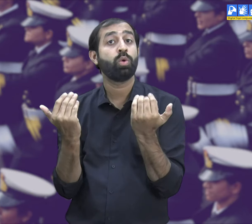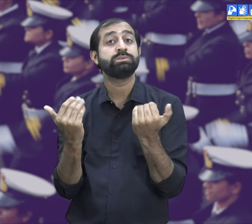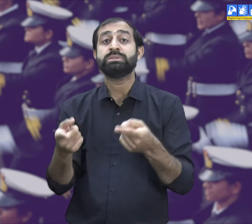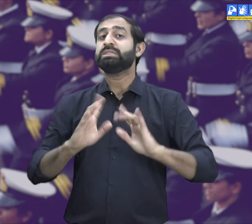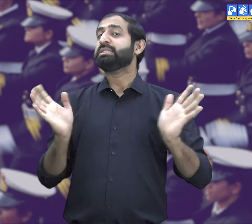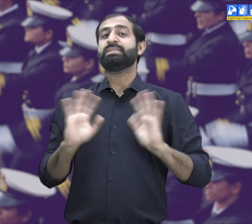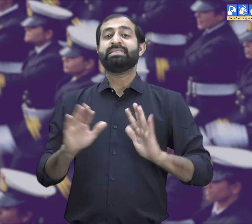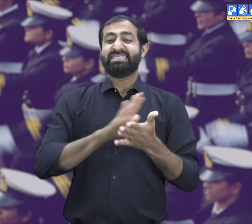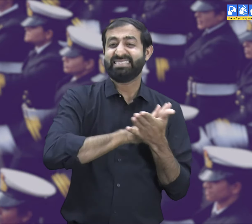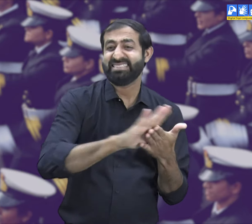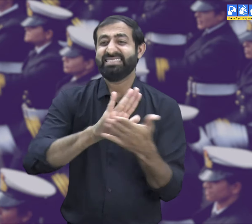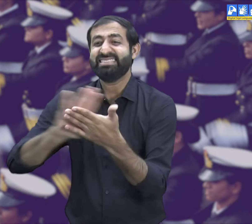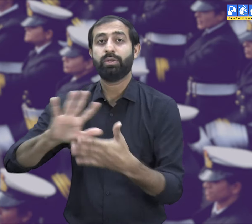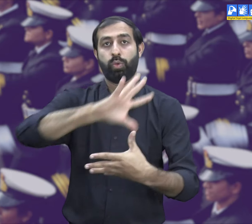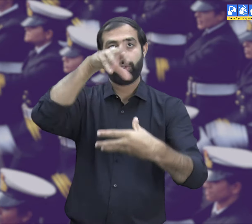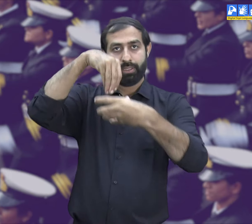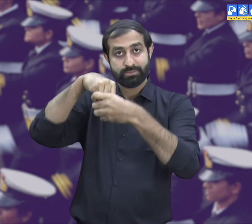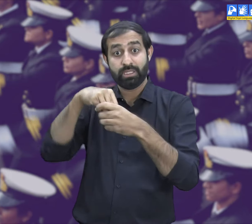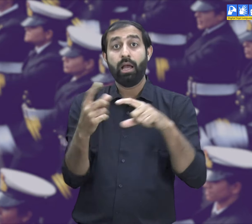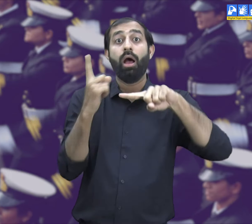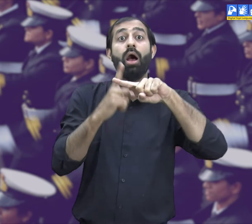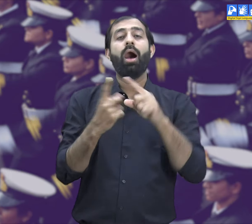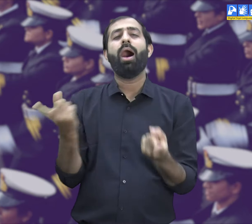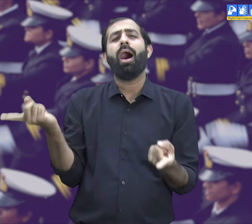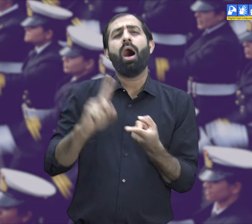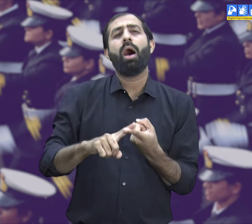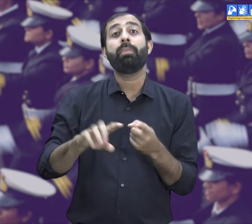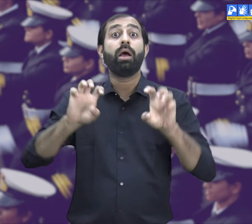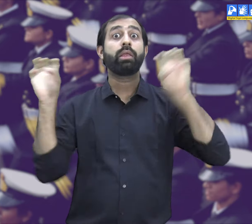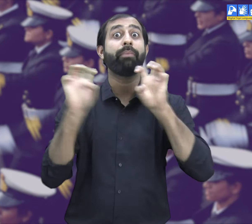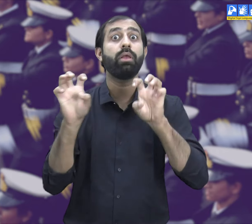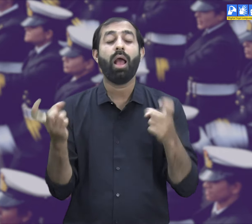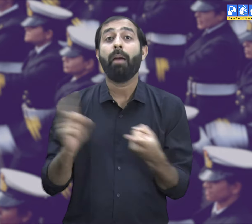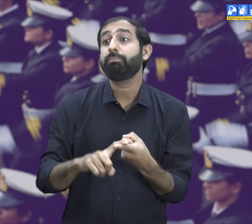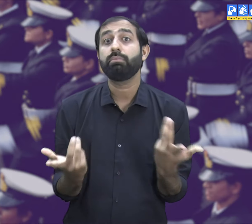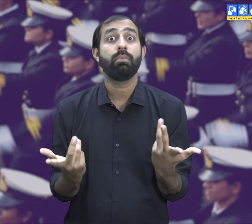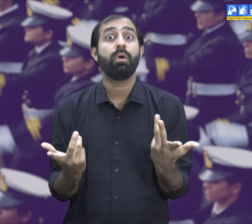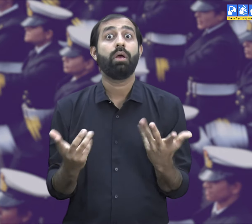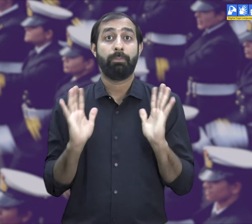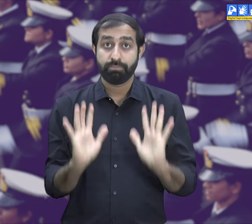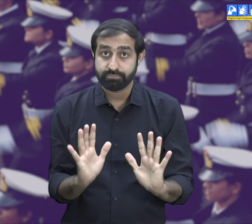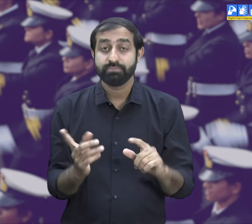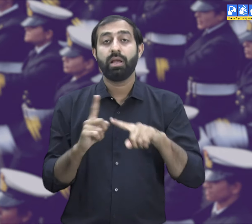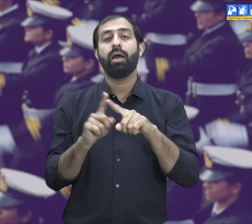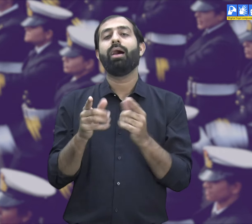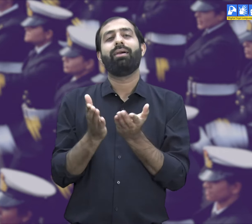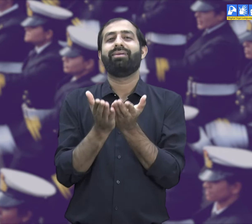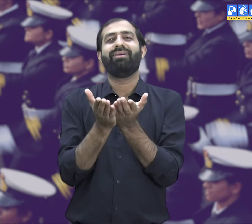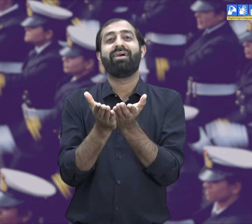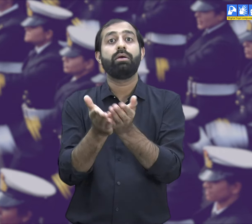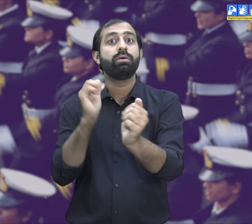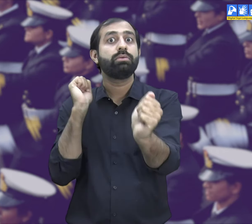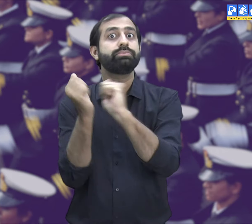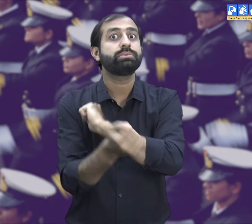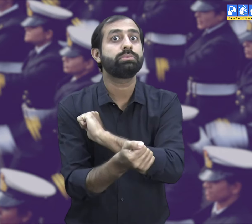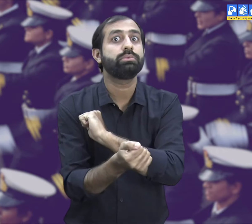I must keep everybody ready for any medical emergency on the ship.